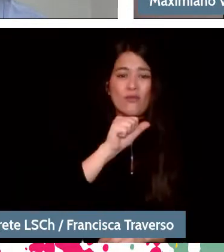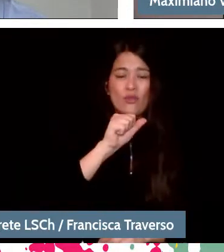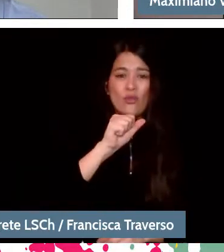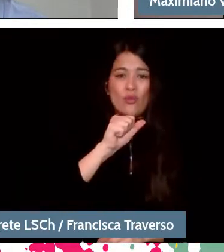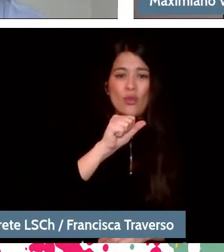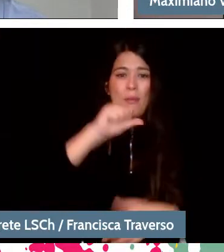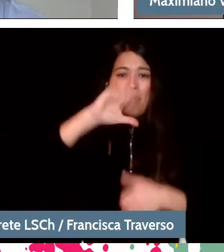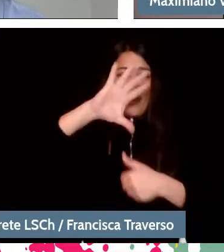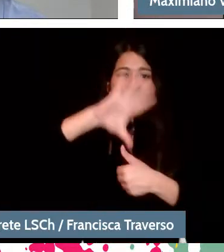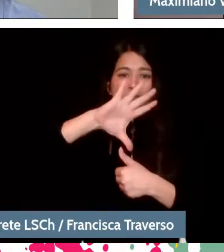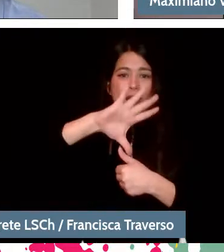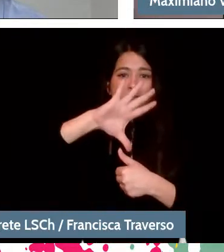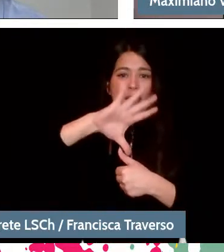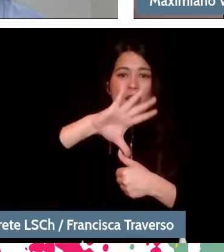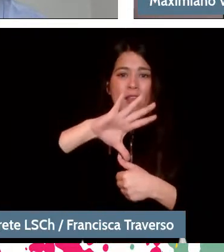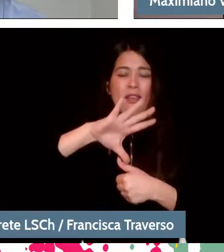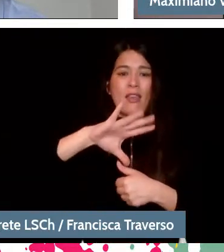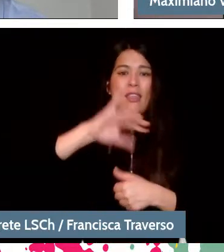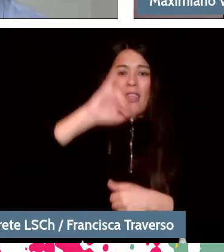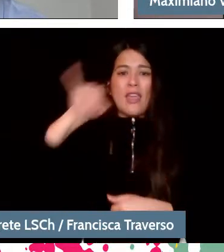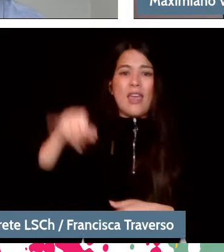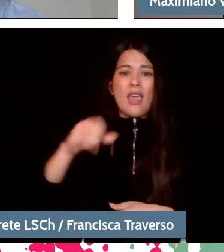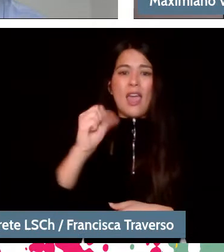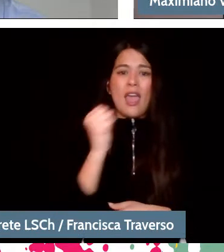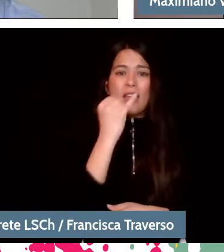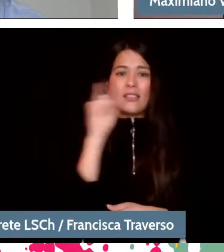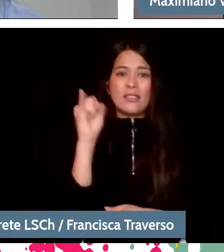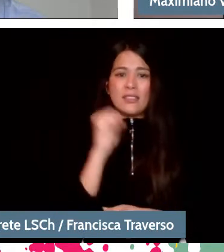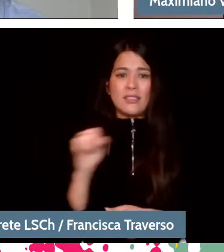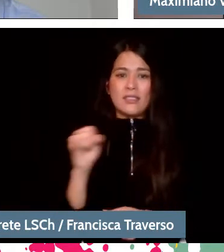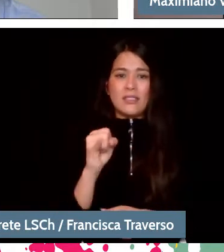It is particularly jazz. So, you have to be very careful with that